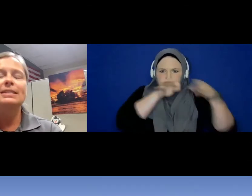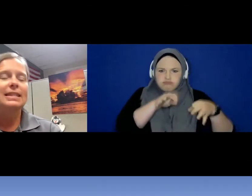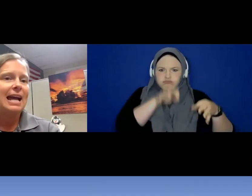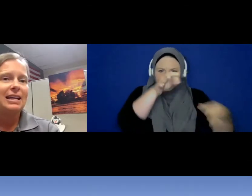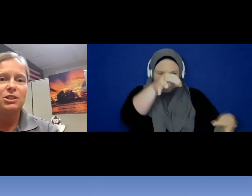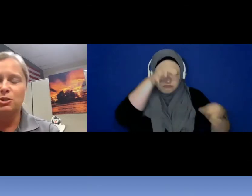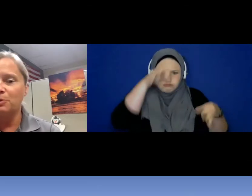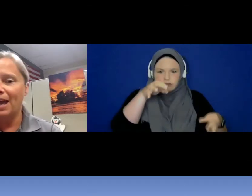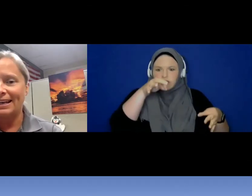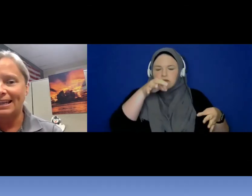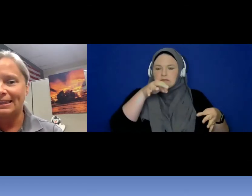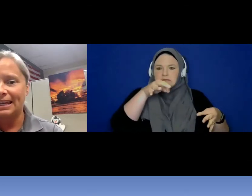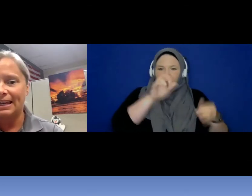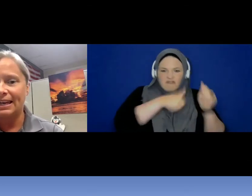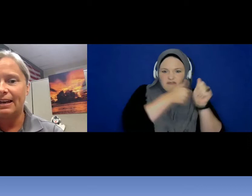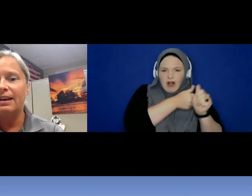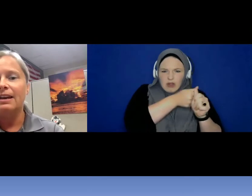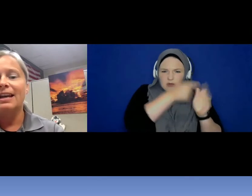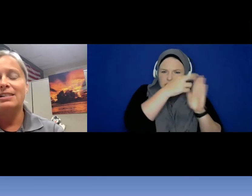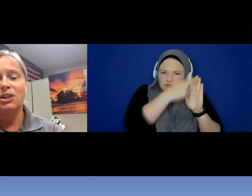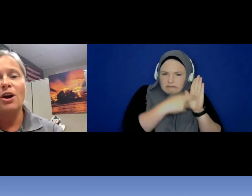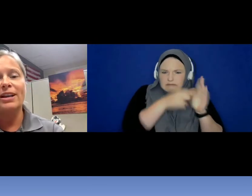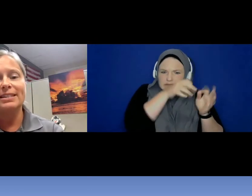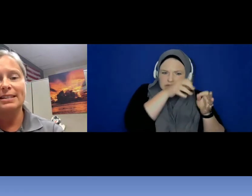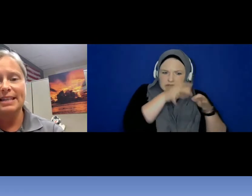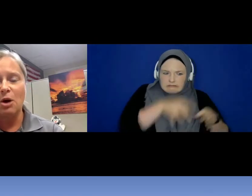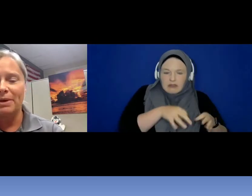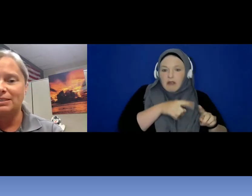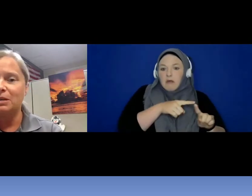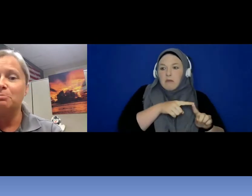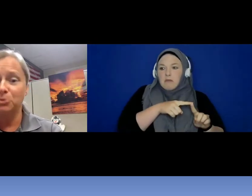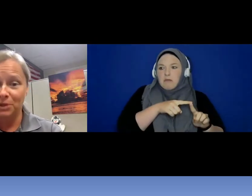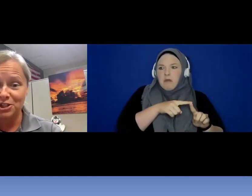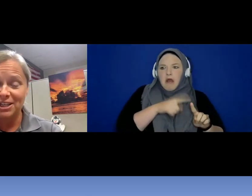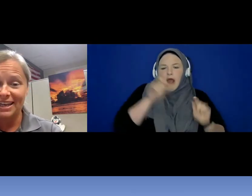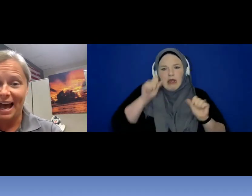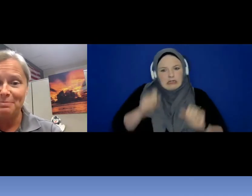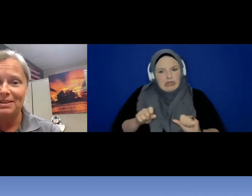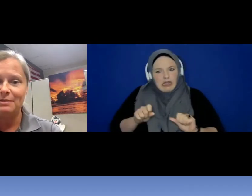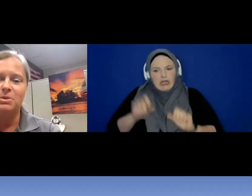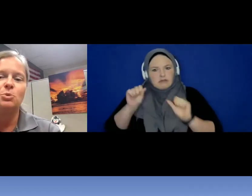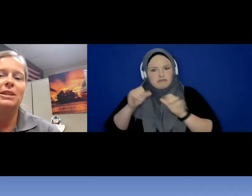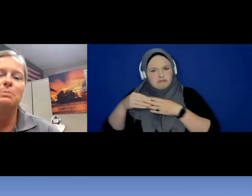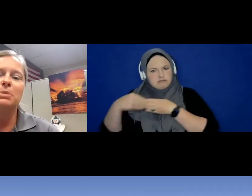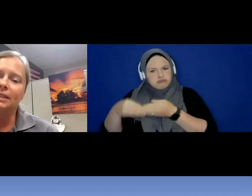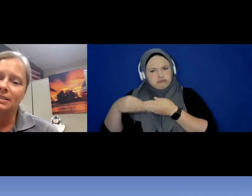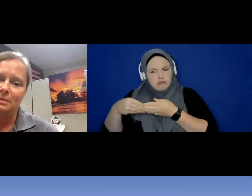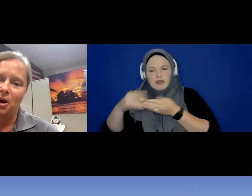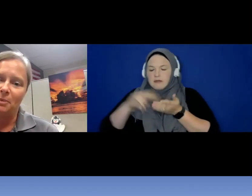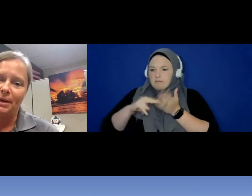that I can do anything as long as it is helping to bridge the gap between the police department